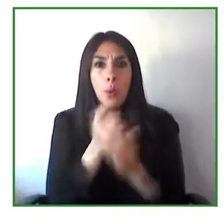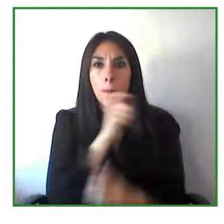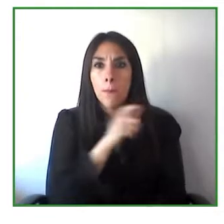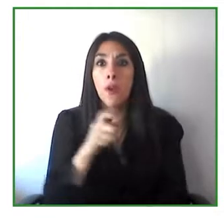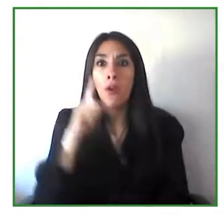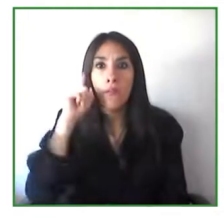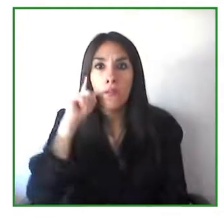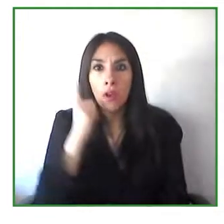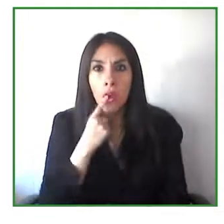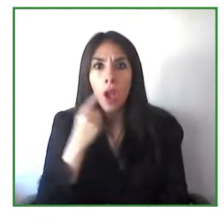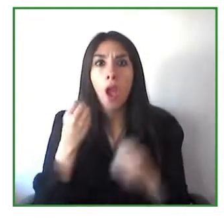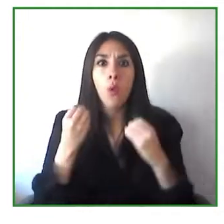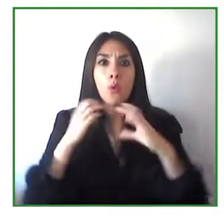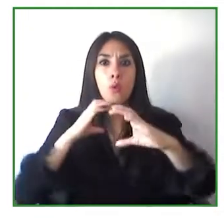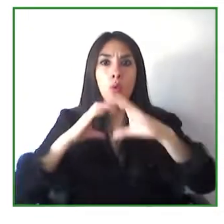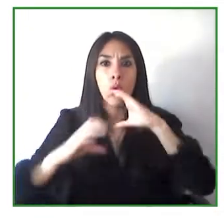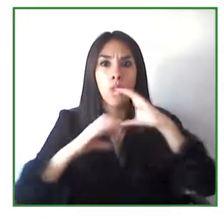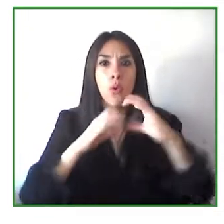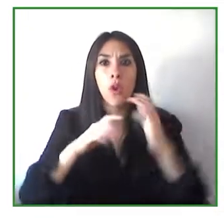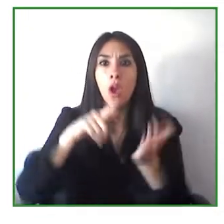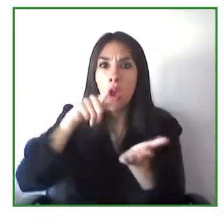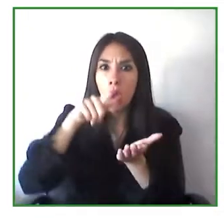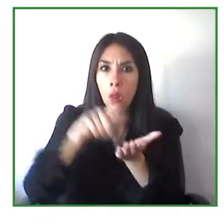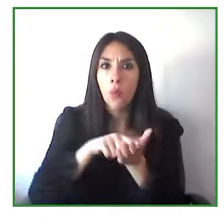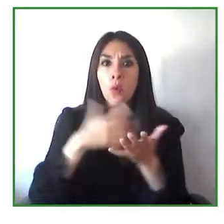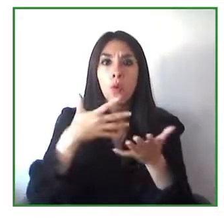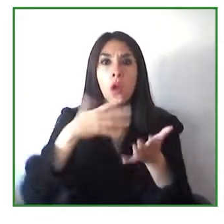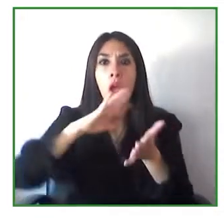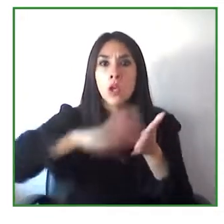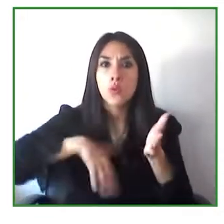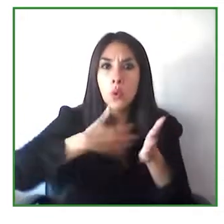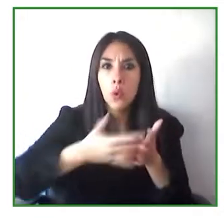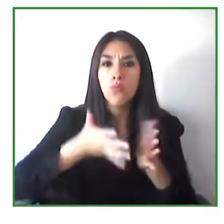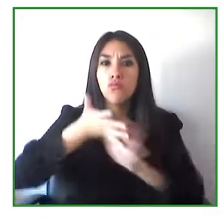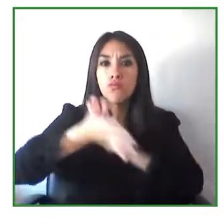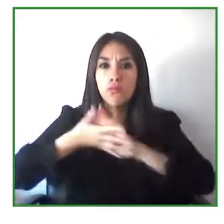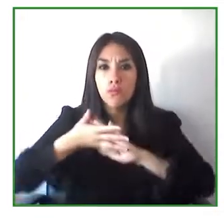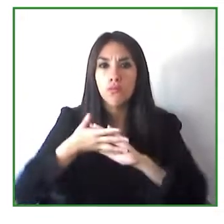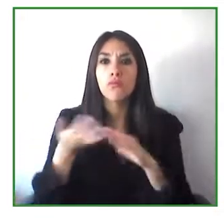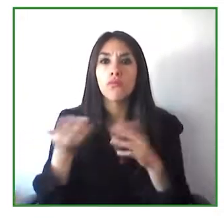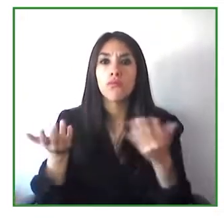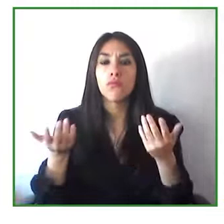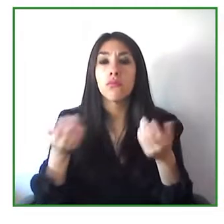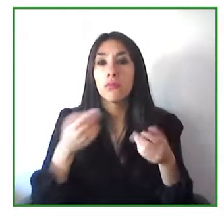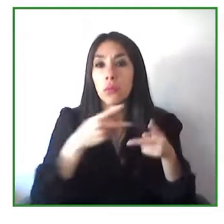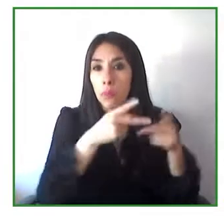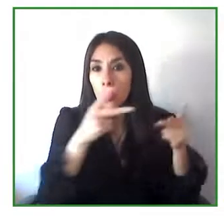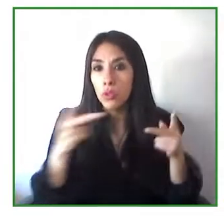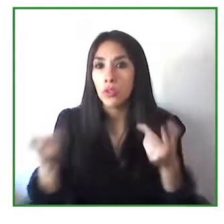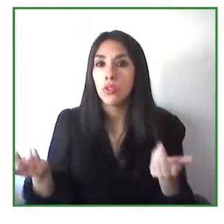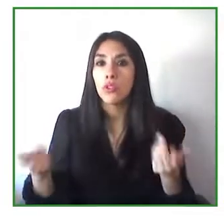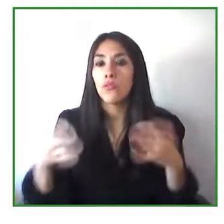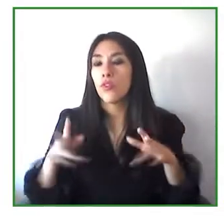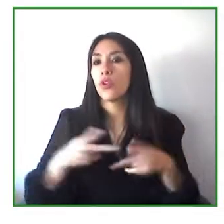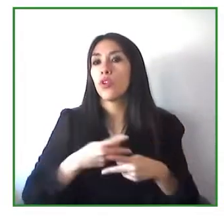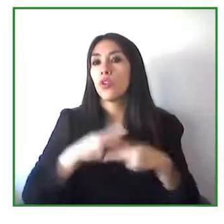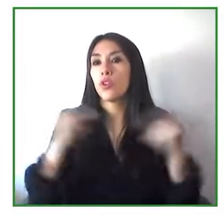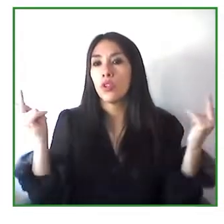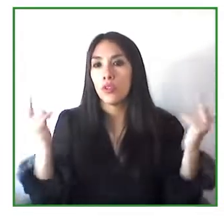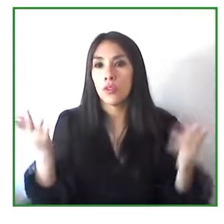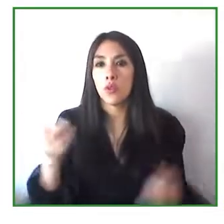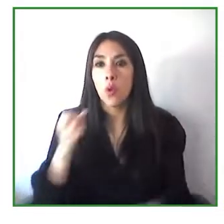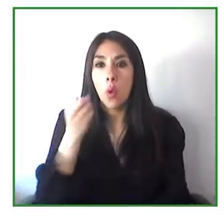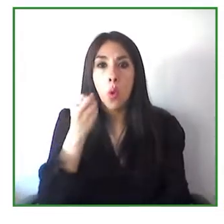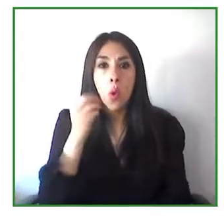institutions or people with cognitive disabilities to access the daily news in a language they